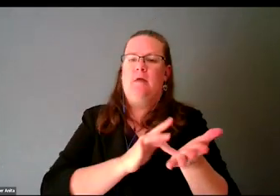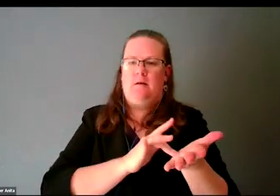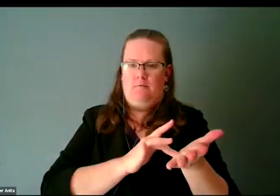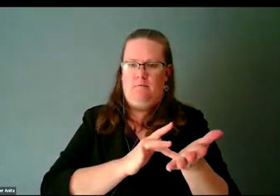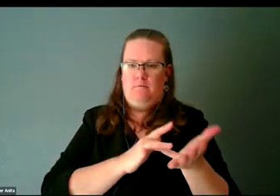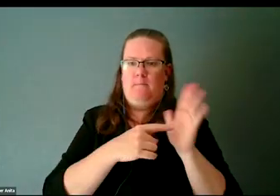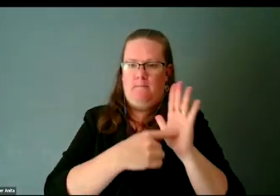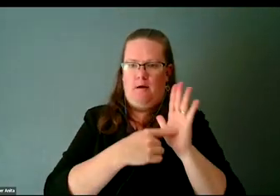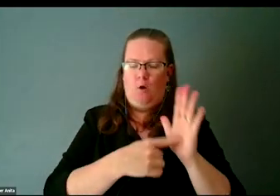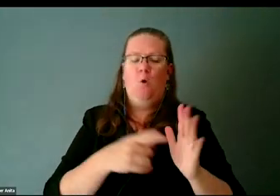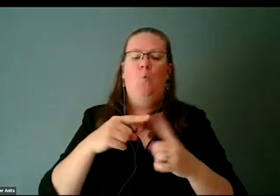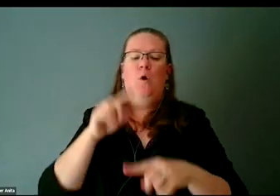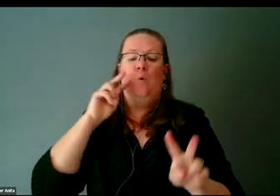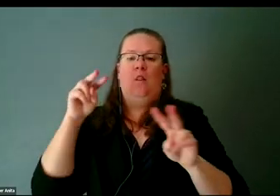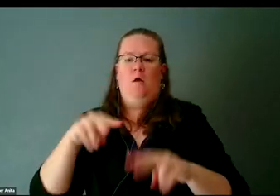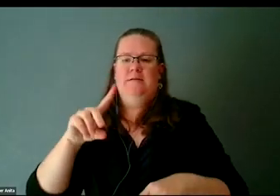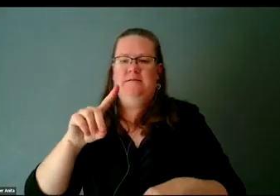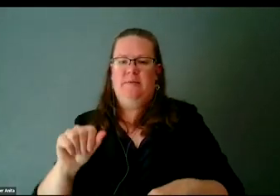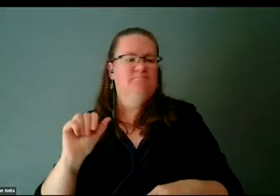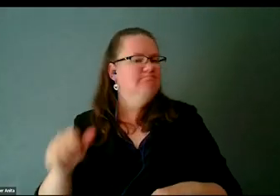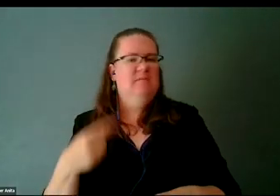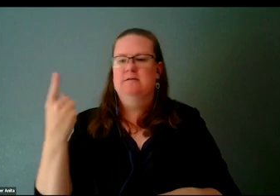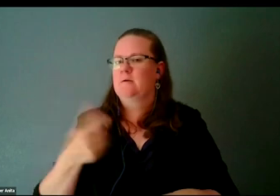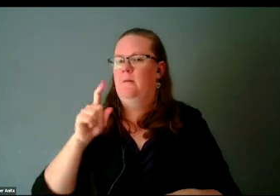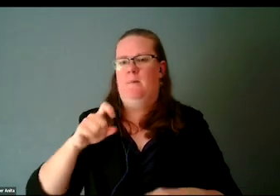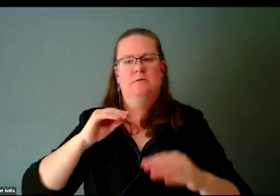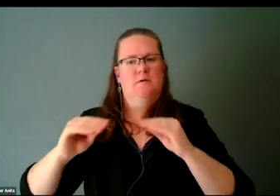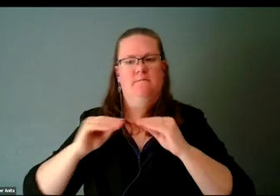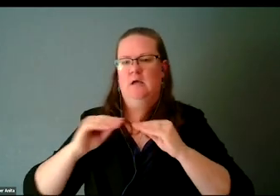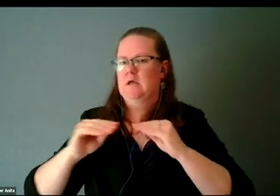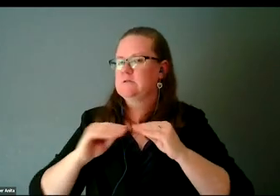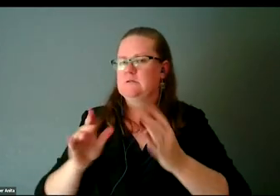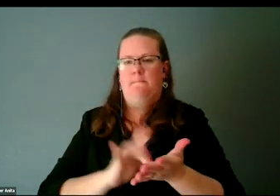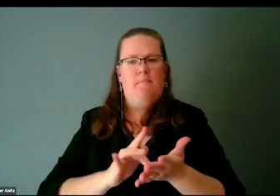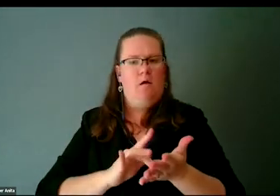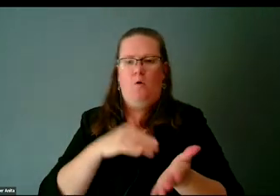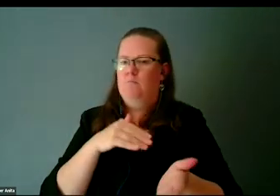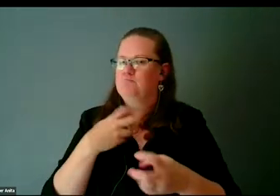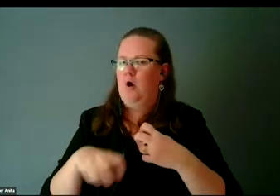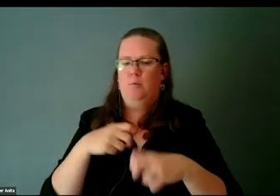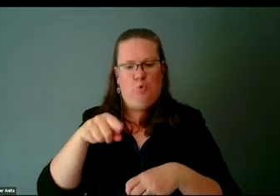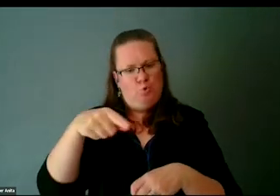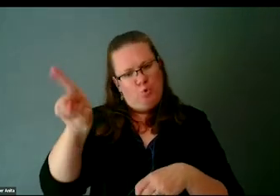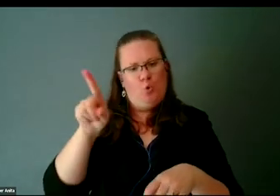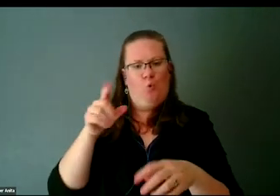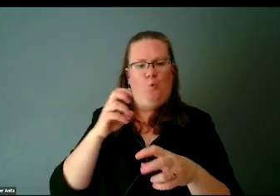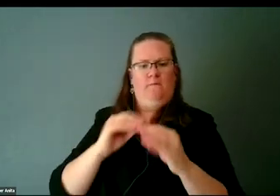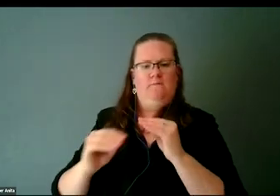as just a medical condition that needs to be fixed and that you got to go fix it. With no discussion of like, how much is healthcare?